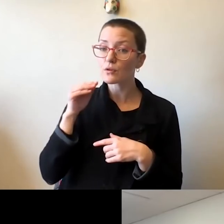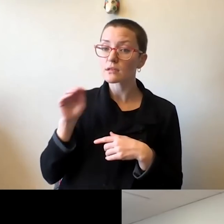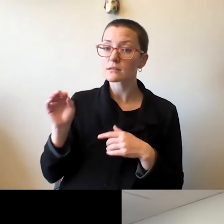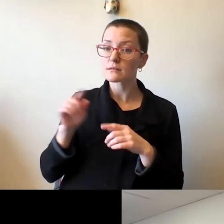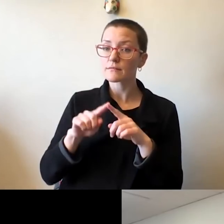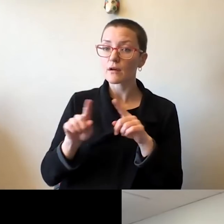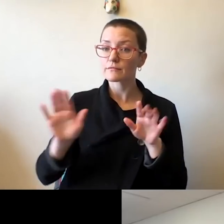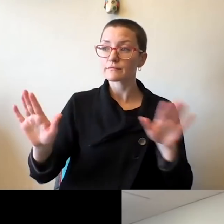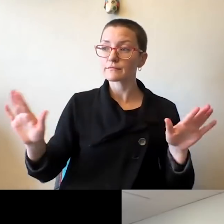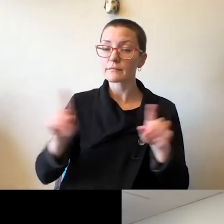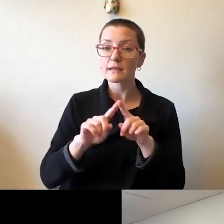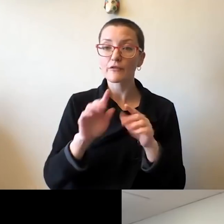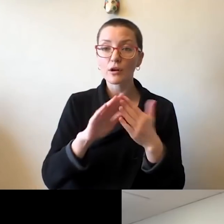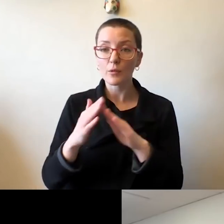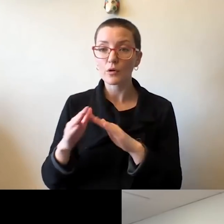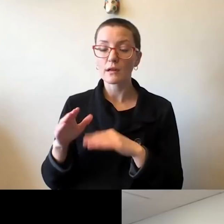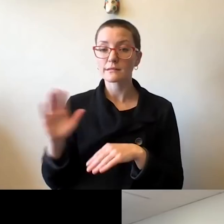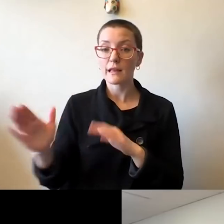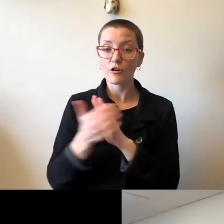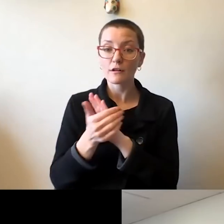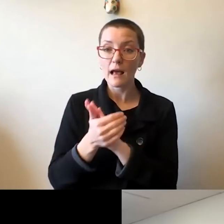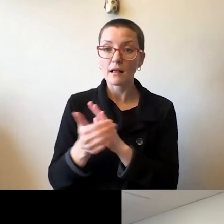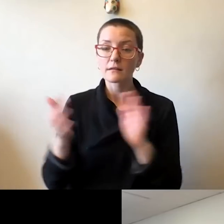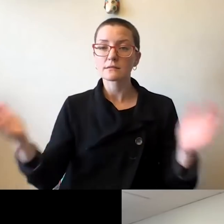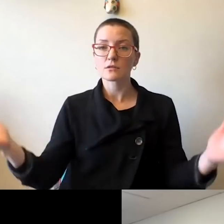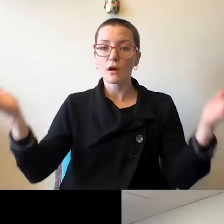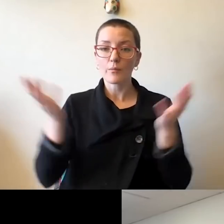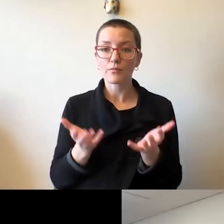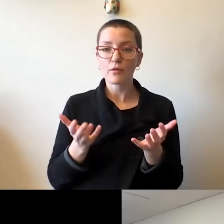oftentimes, which is great because it fuels our creativity.